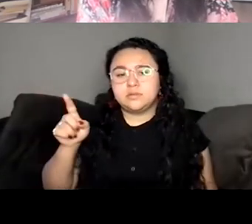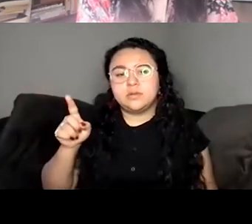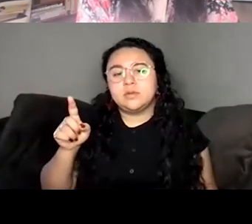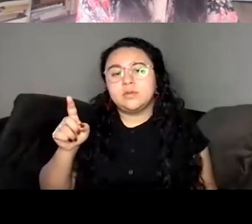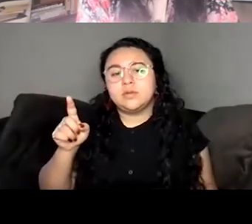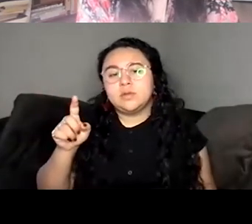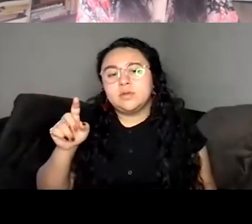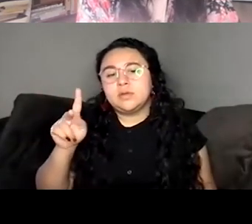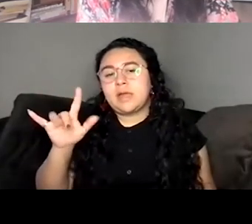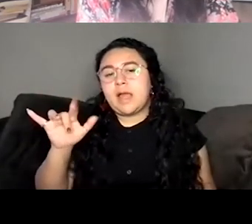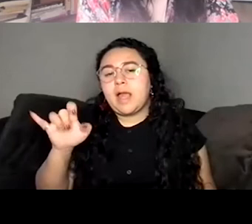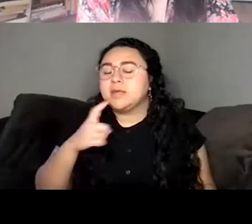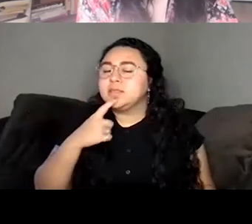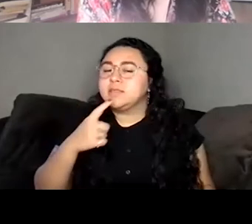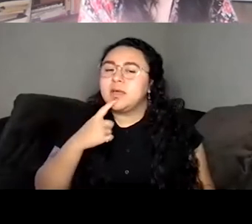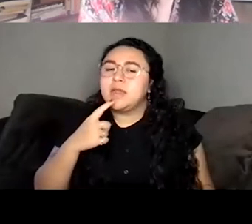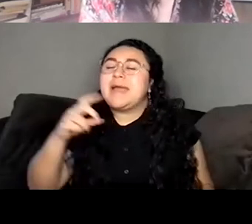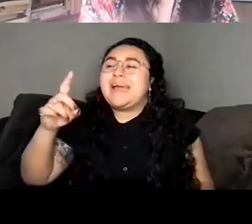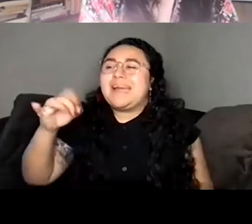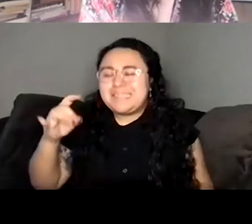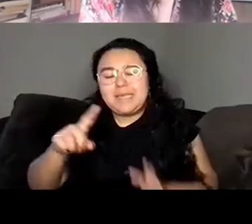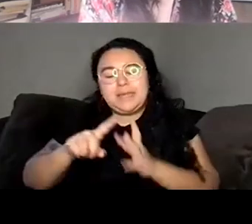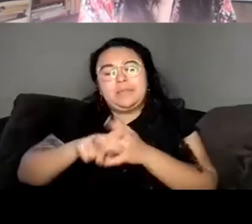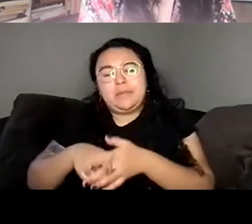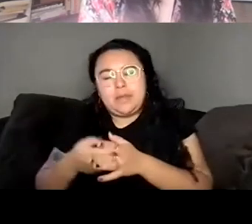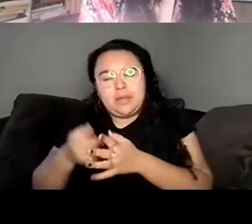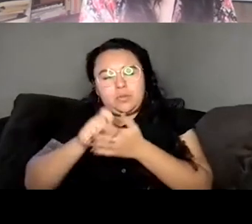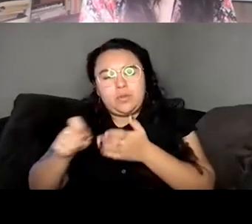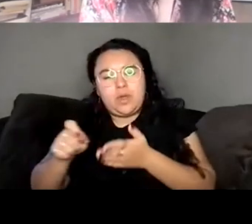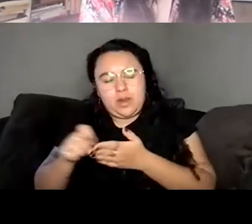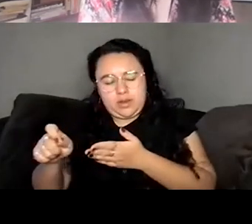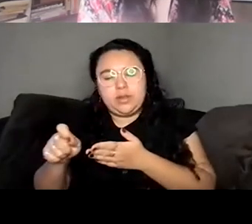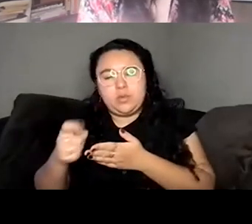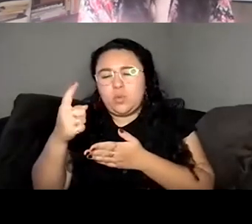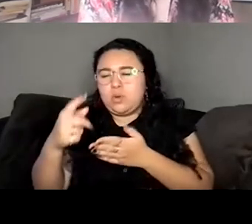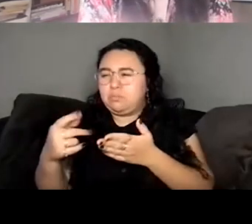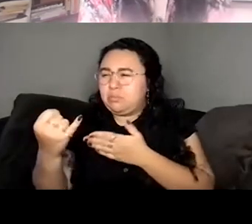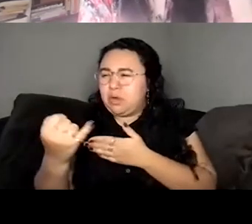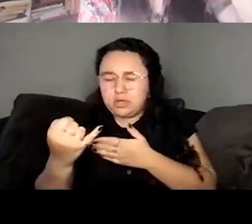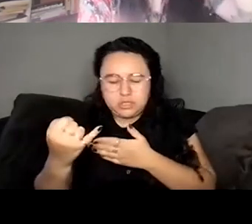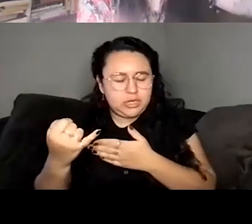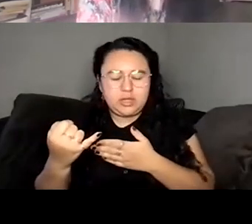a character who had a different name that I see is like my earliest tries of writing